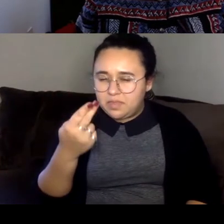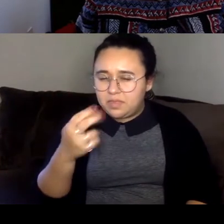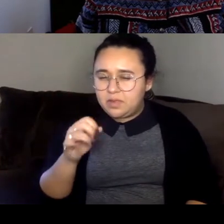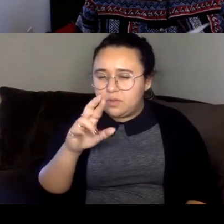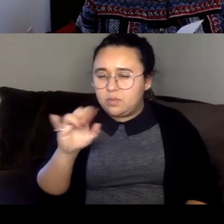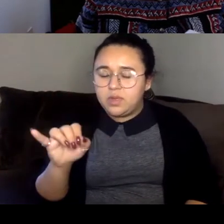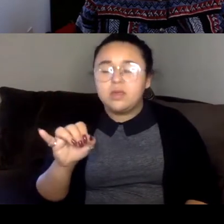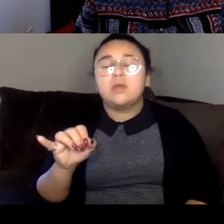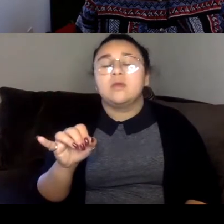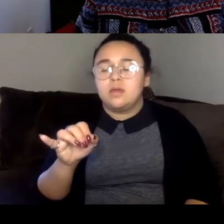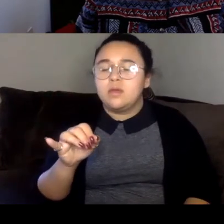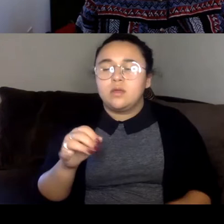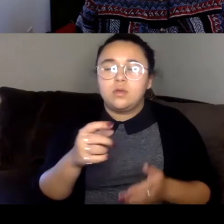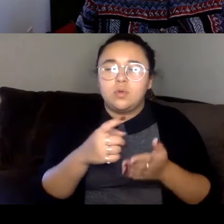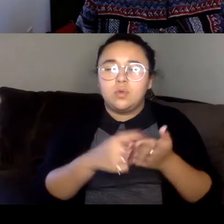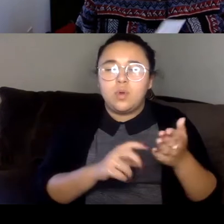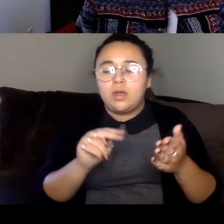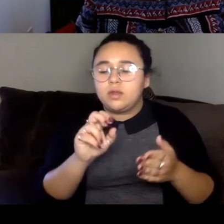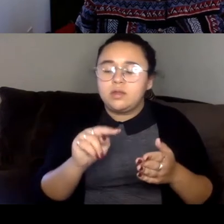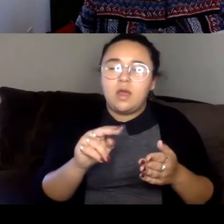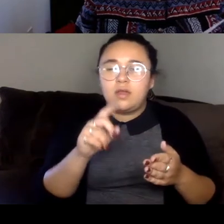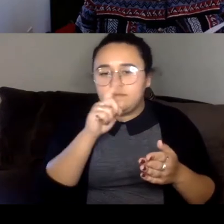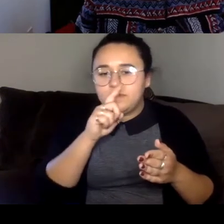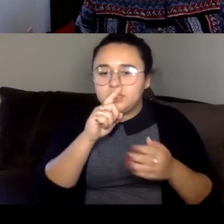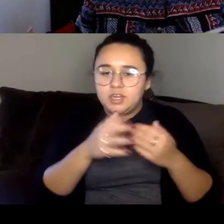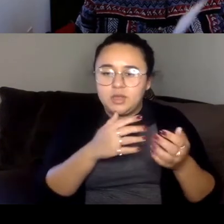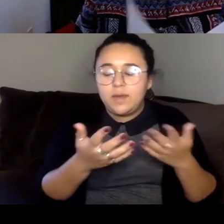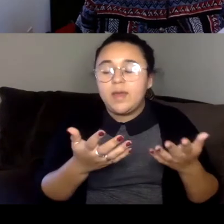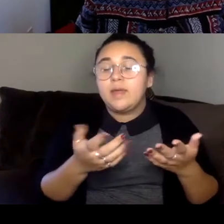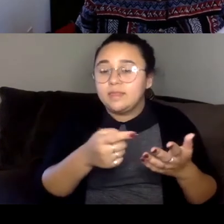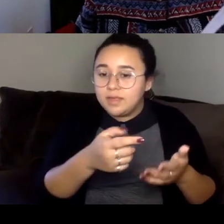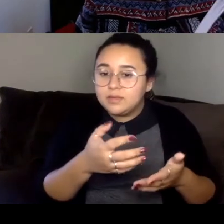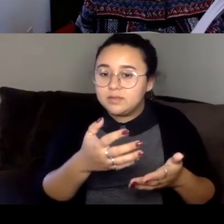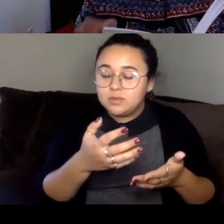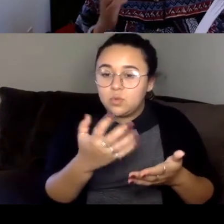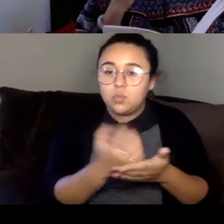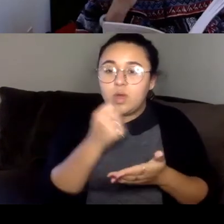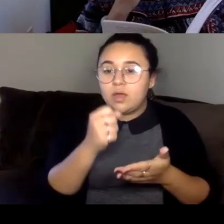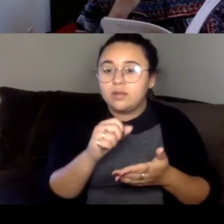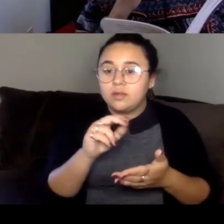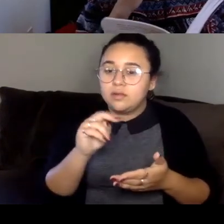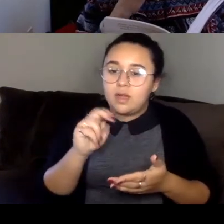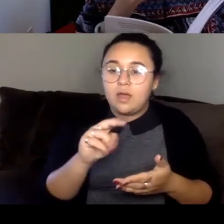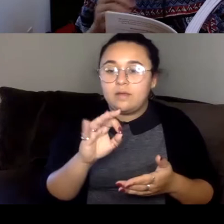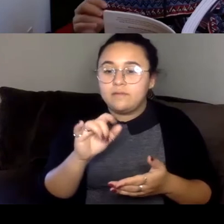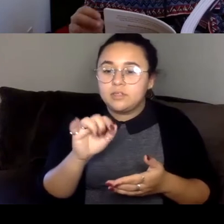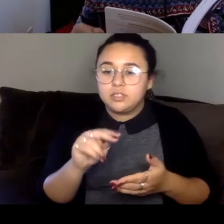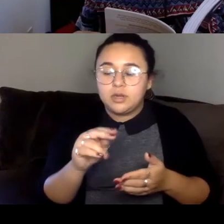this book won a nonfiction prize it is nonfiction, but it did again can read to me almost like a book of poetry.